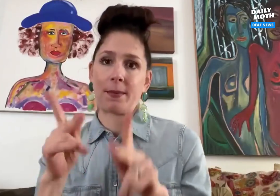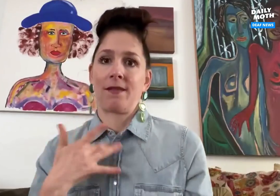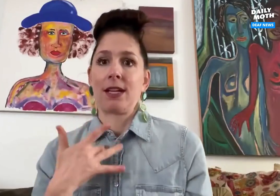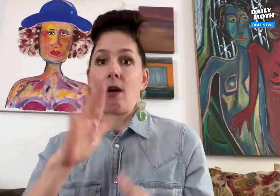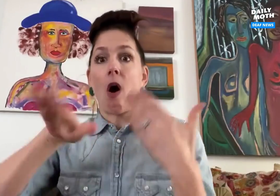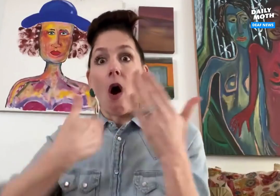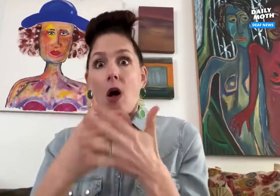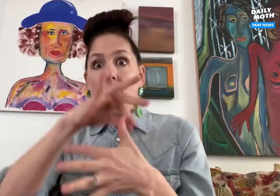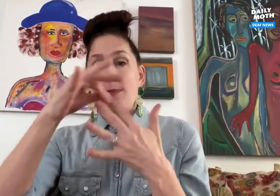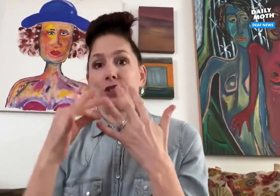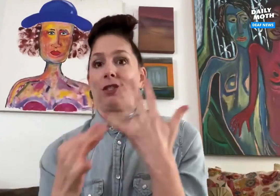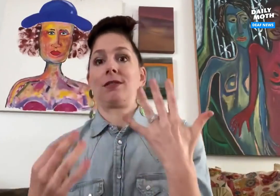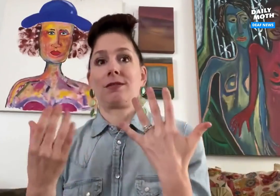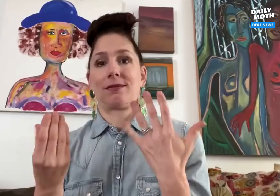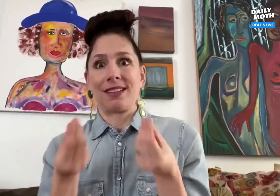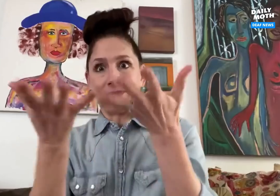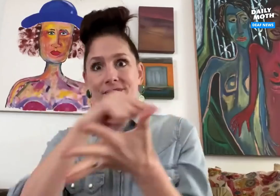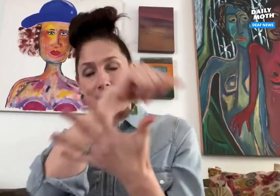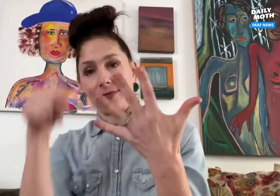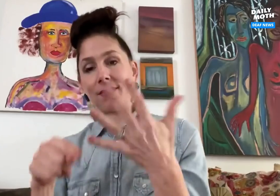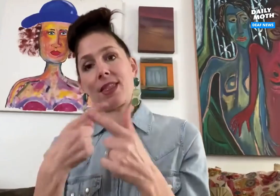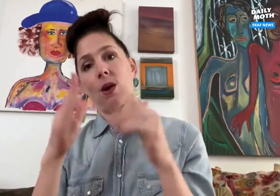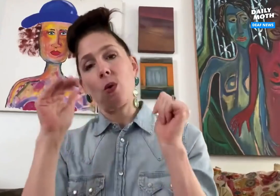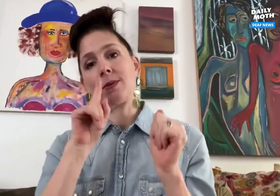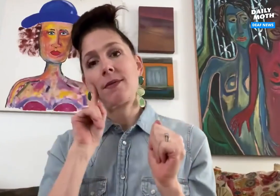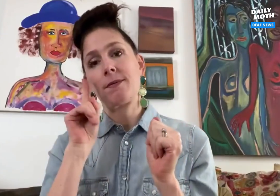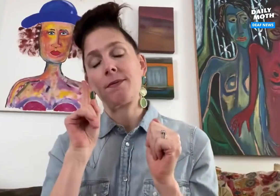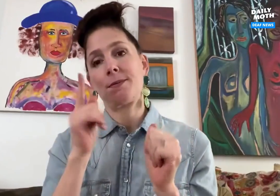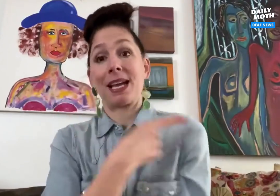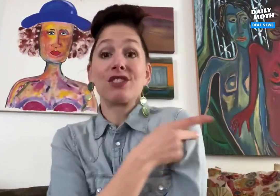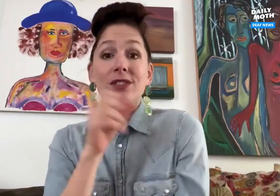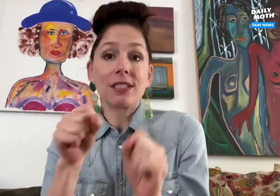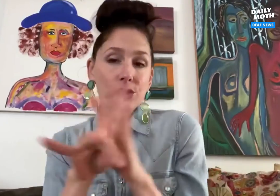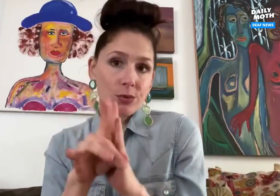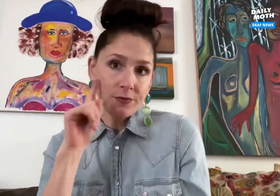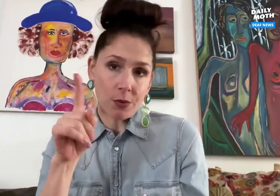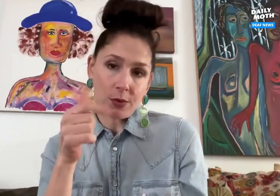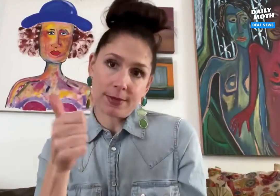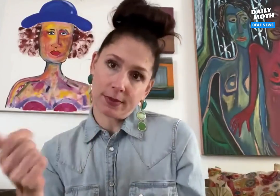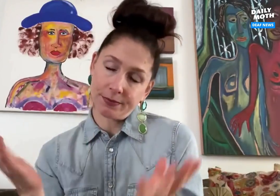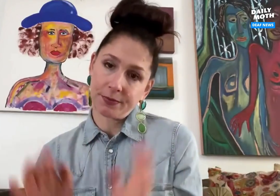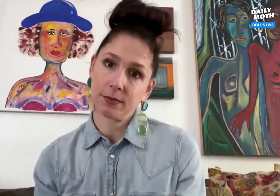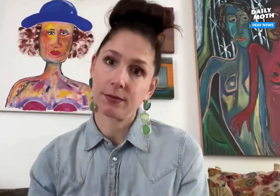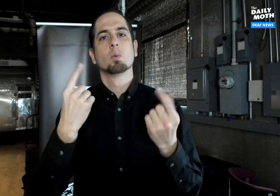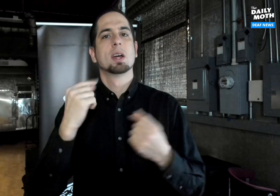Hopefully we can provide a multitude of options for deaf patients, so they're allowed to choose for themselves.